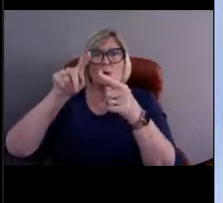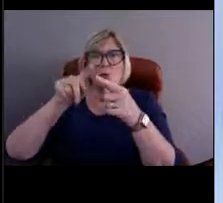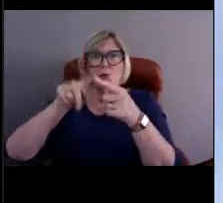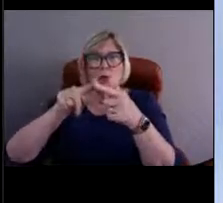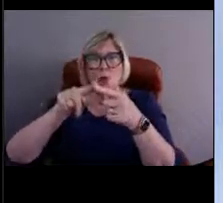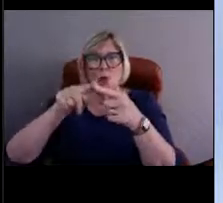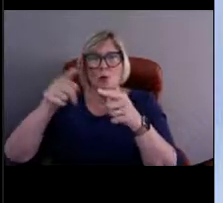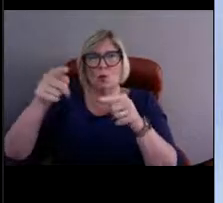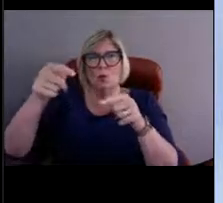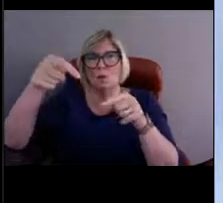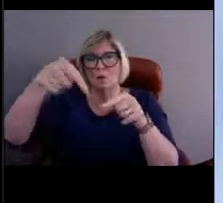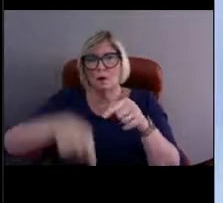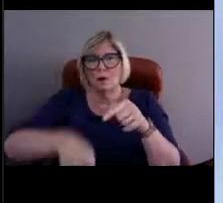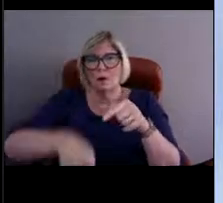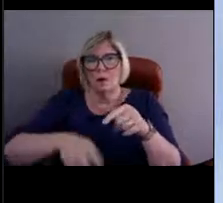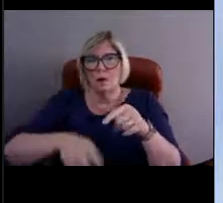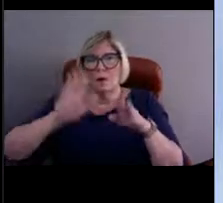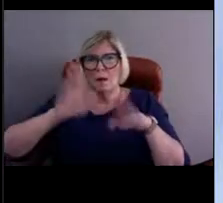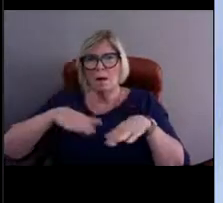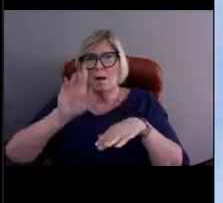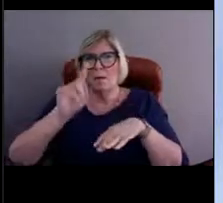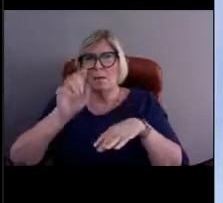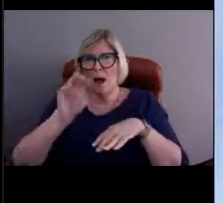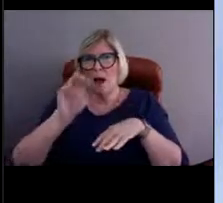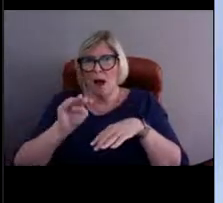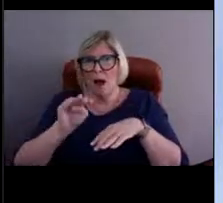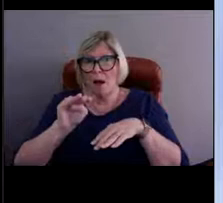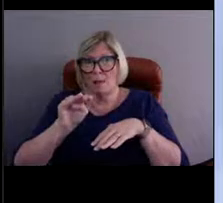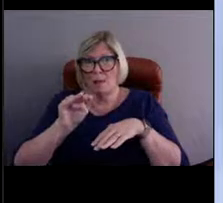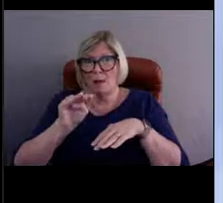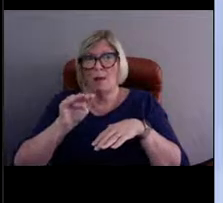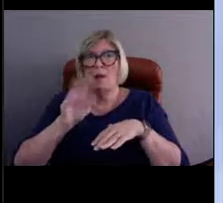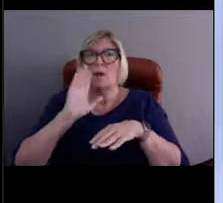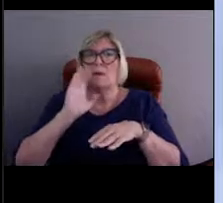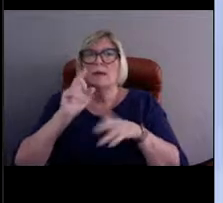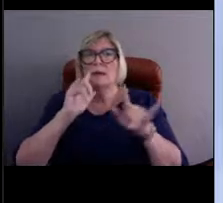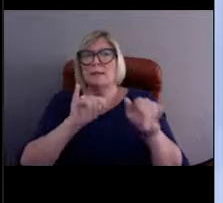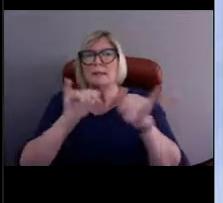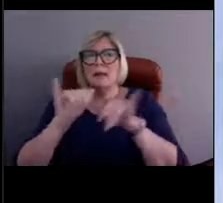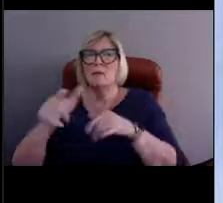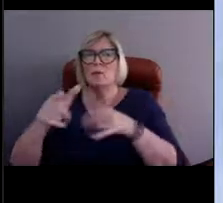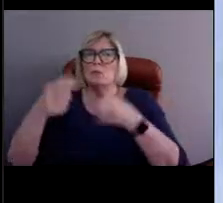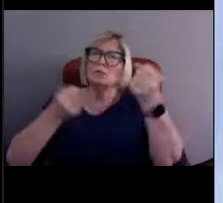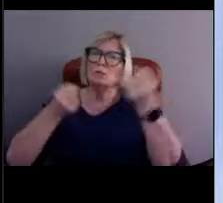It would be about the same as driving along the entire west coast of the United States,